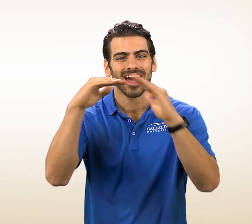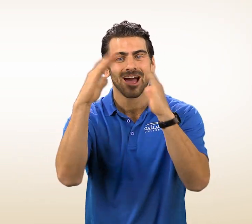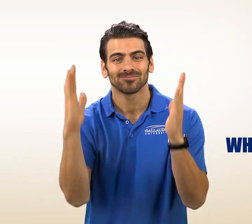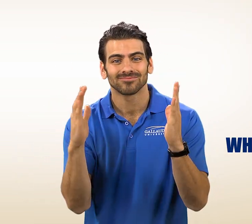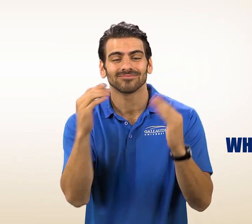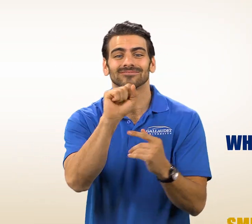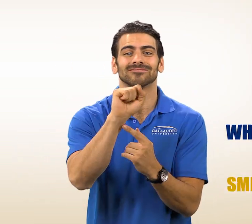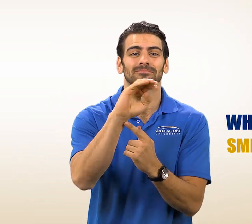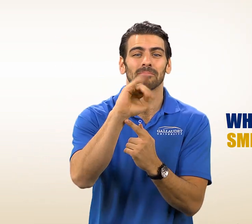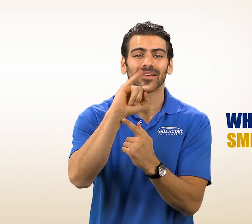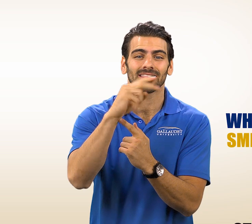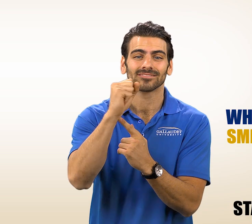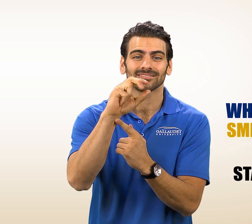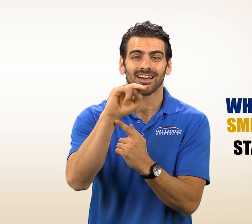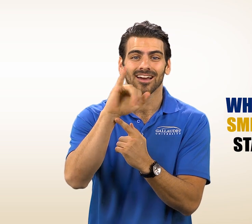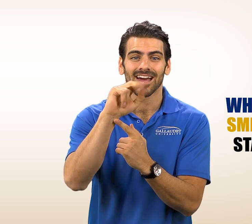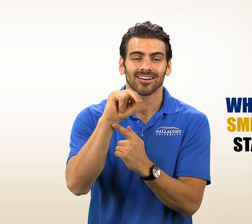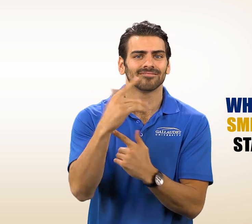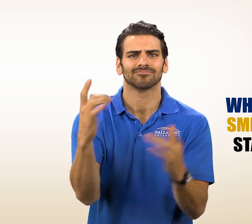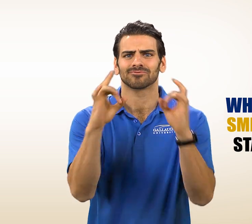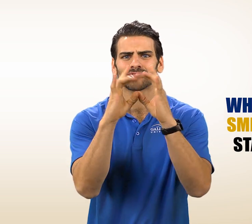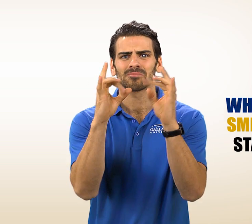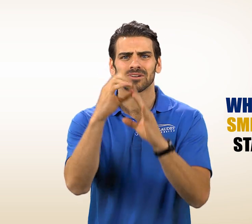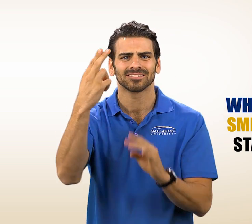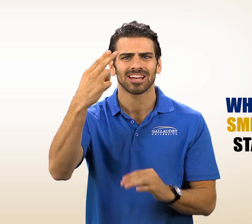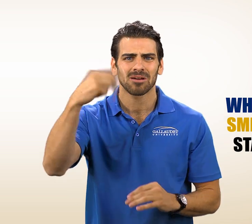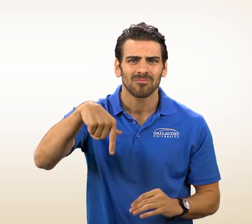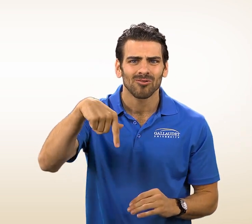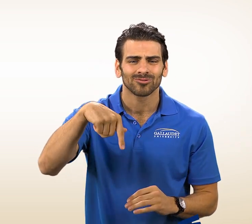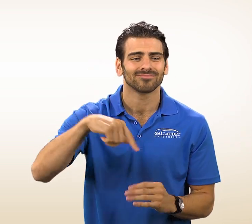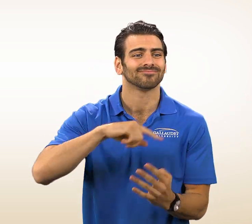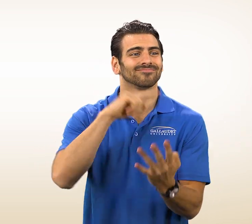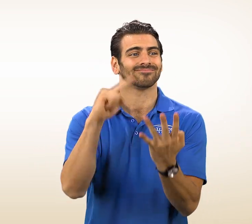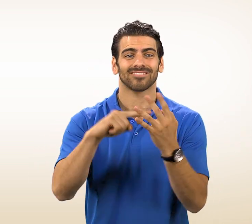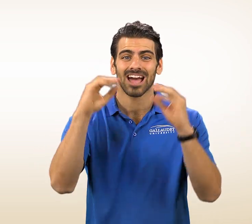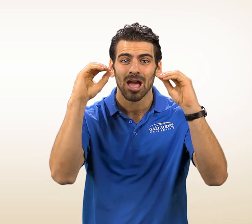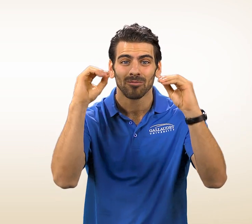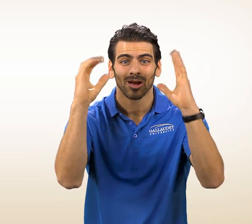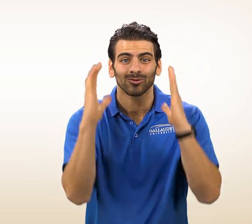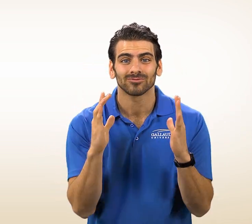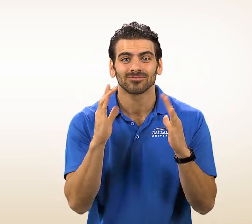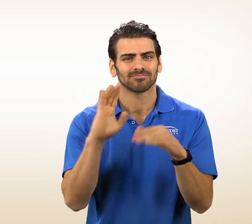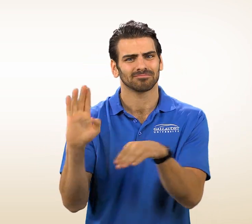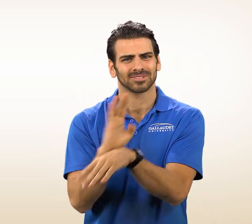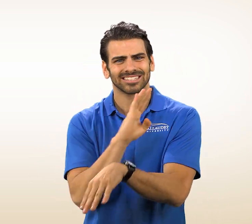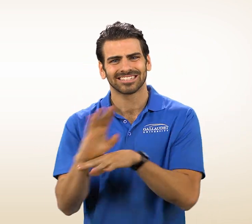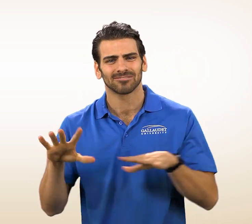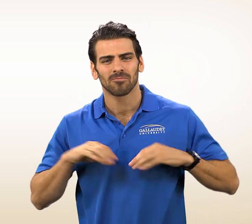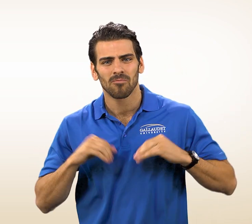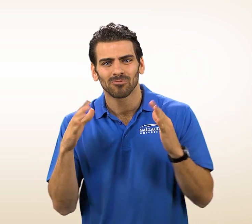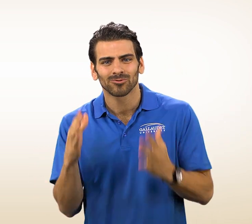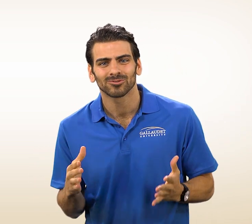White House, Smithsonian or Starbucks Headquarters. There are also educators and business owners.